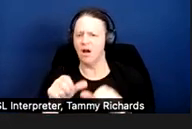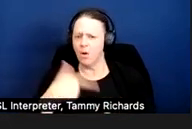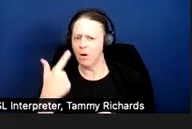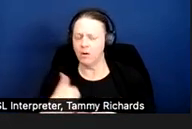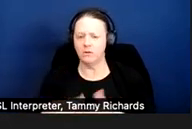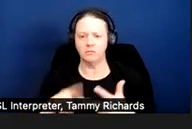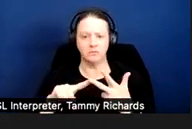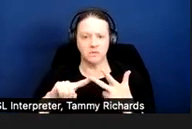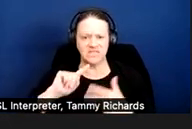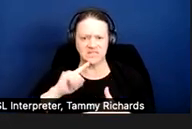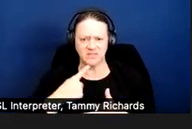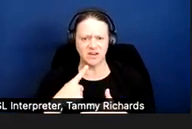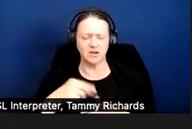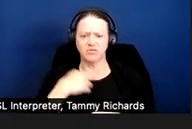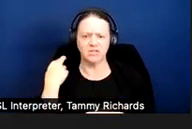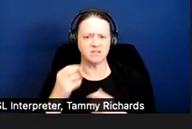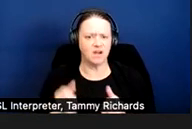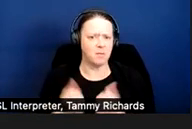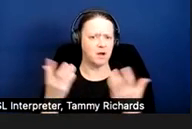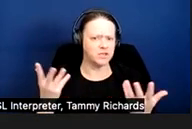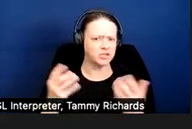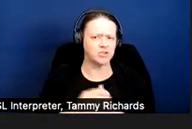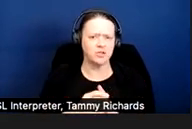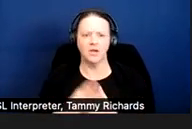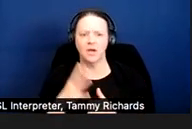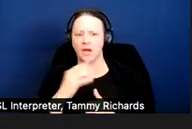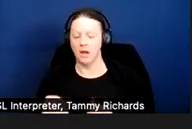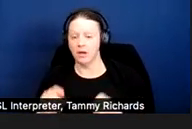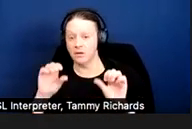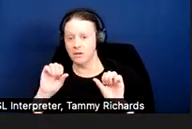or injury, the probability that injury will occur.